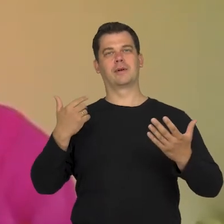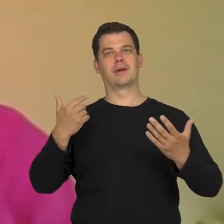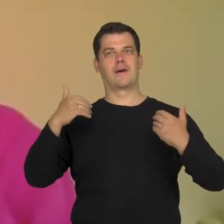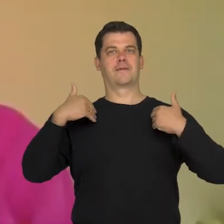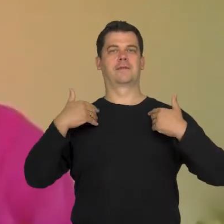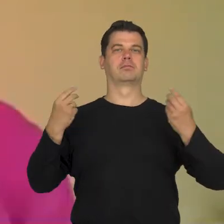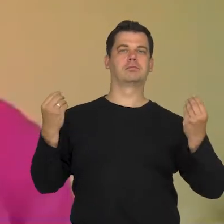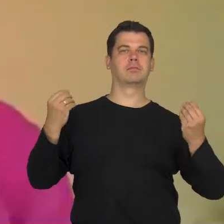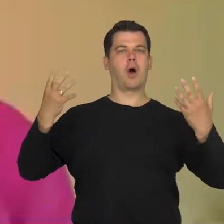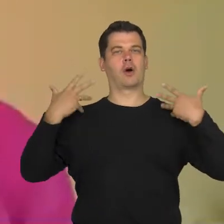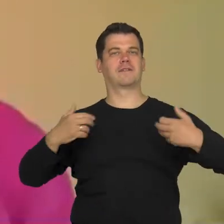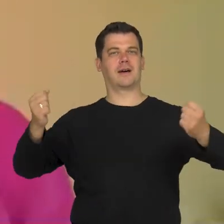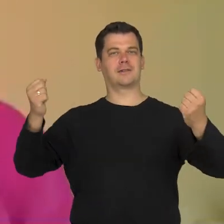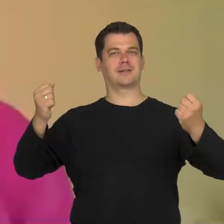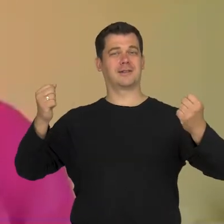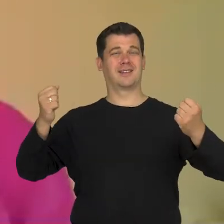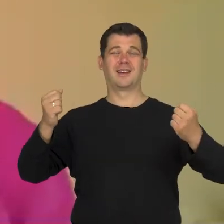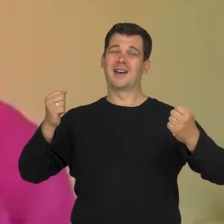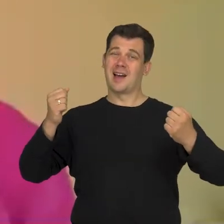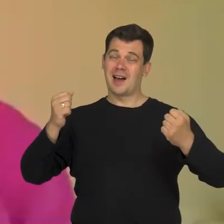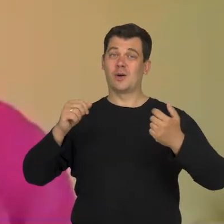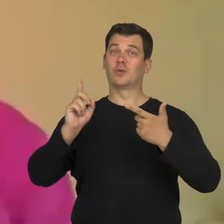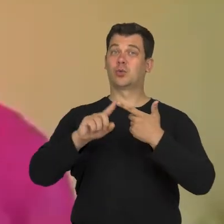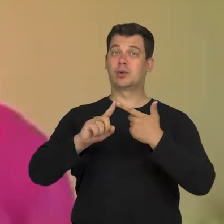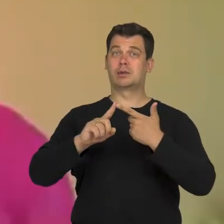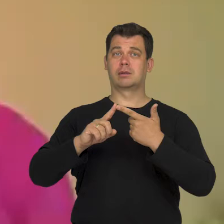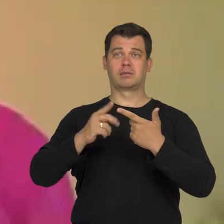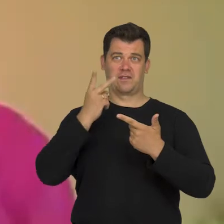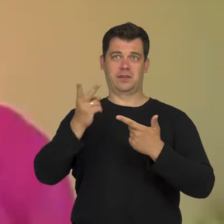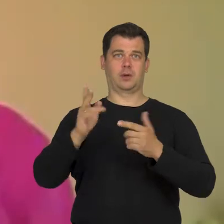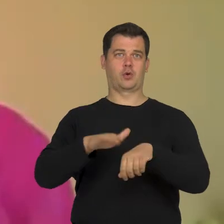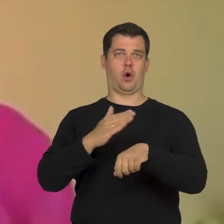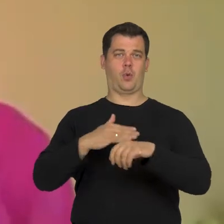and on the other hand, they see naked breast, bottom